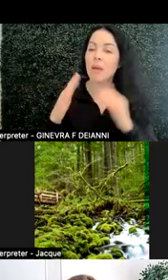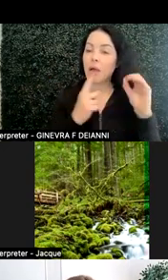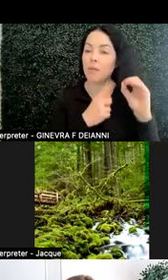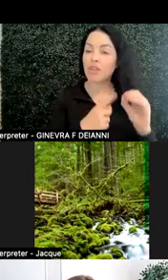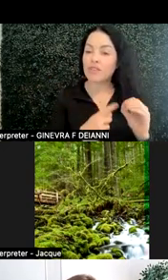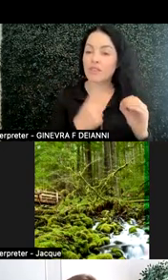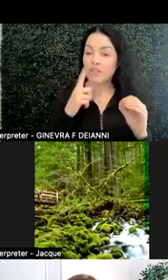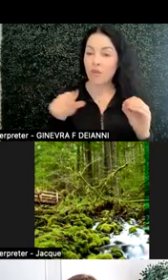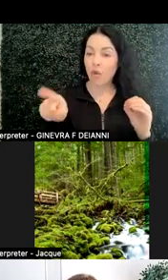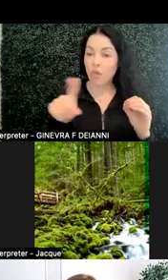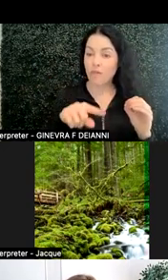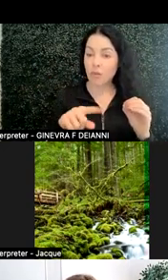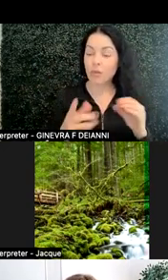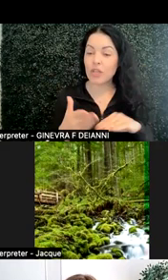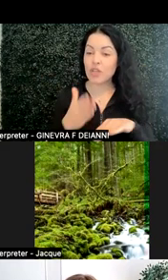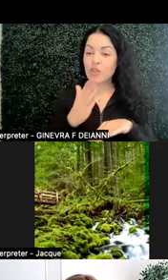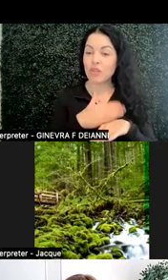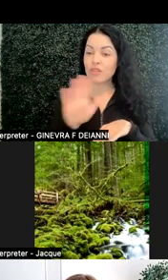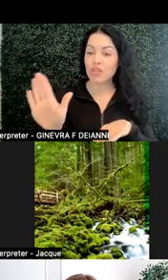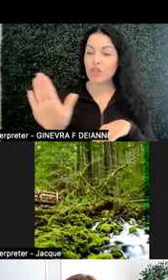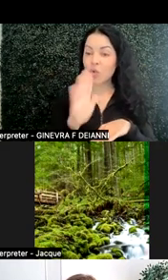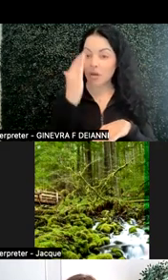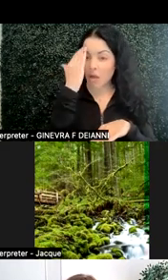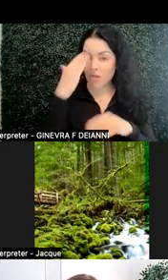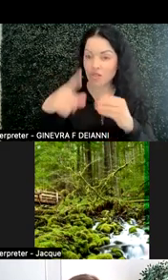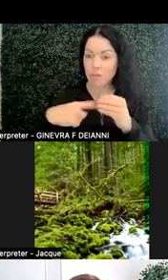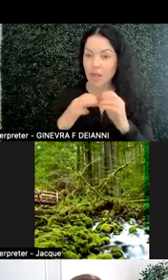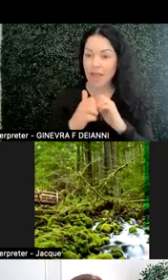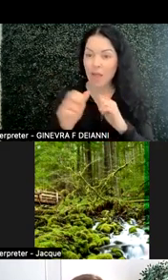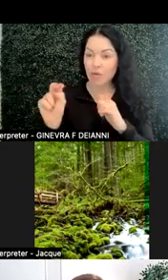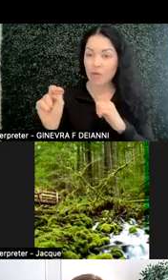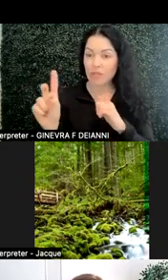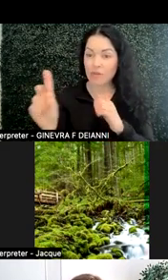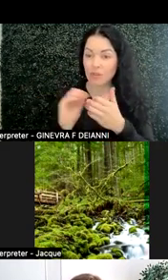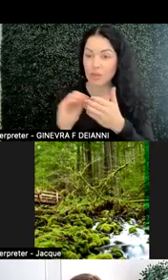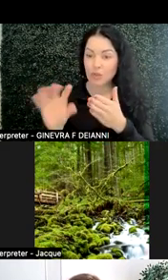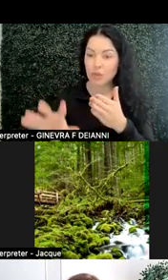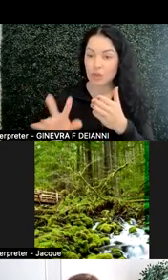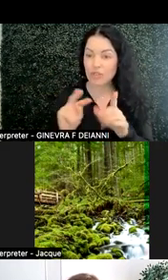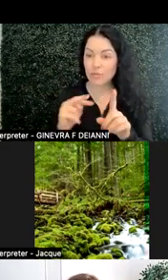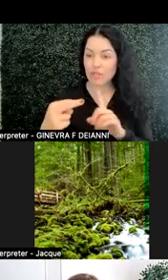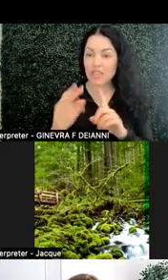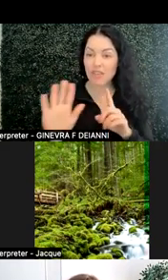all in increasing your knowledge about how neurodiverse students perceive their learning, what